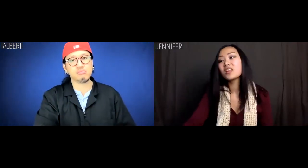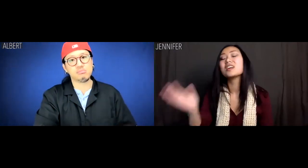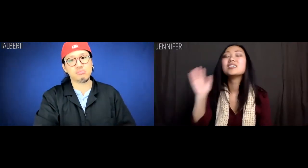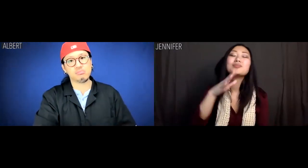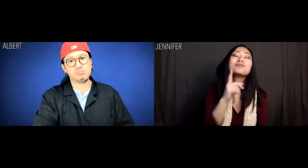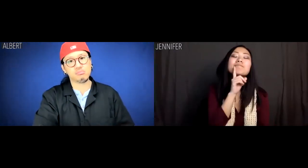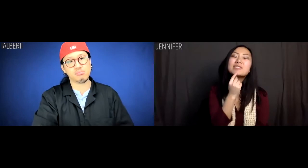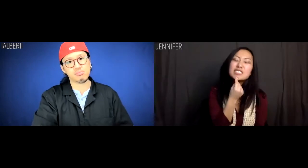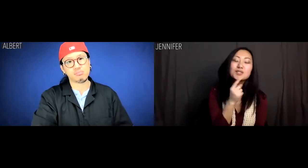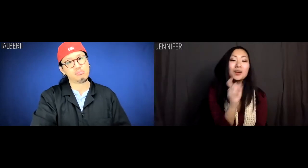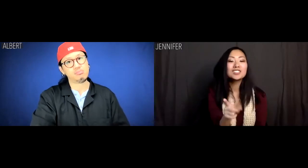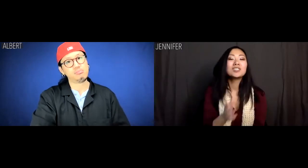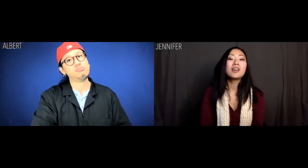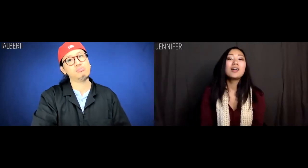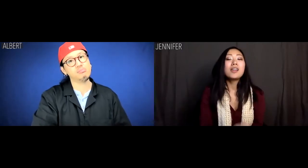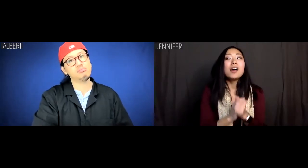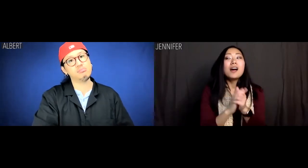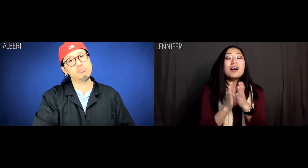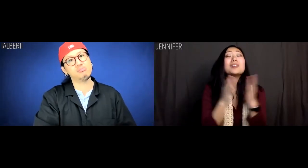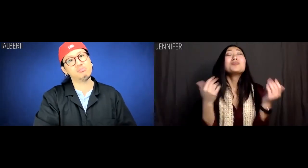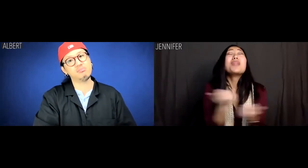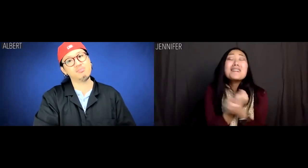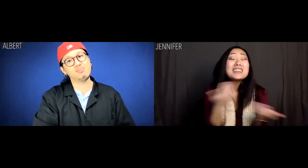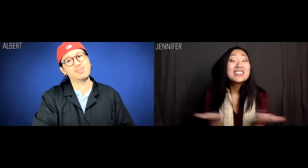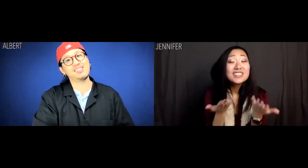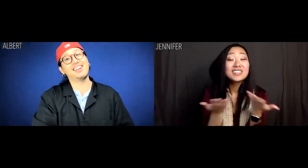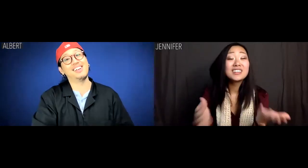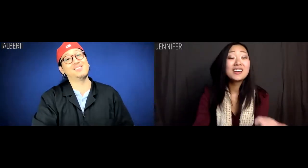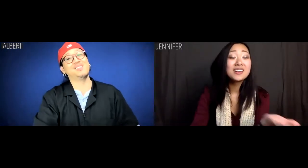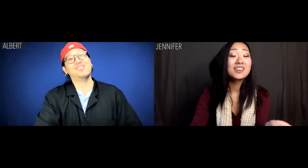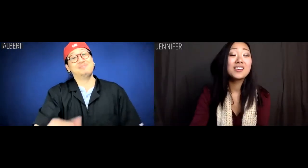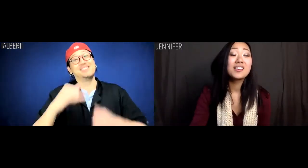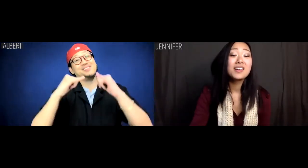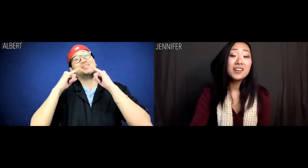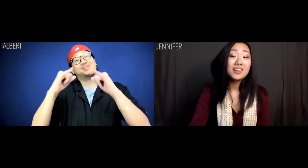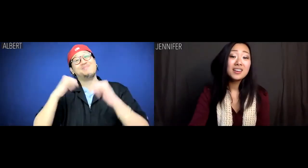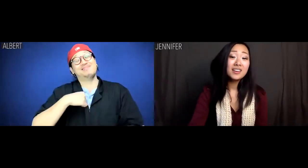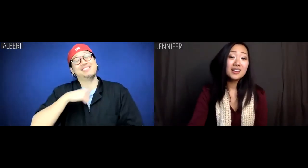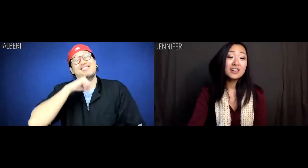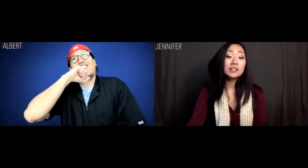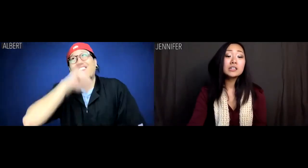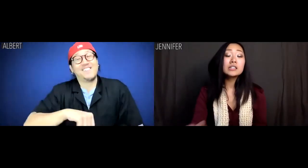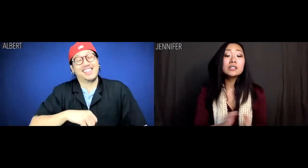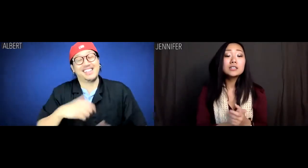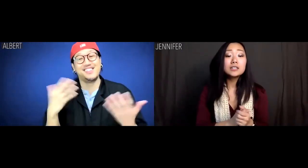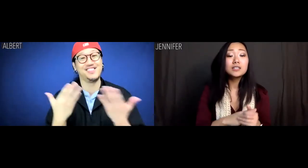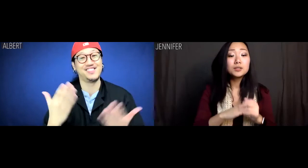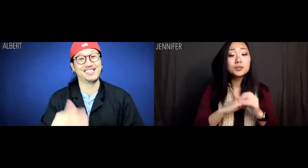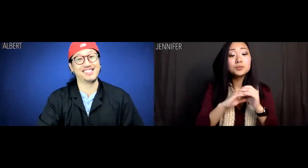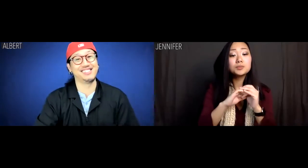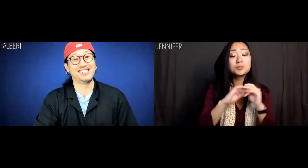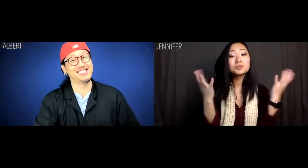Jennifer: Hey, I have a serious question, though. I love it here... Albert: Me too. I so love it.